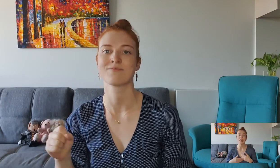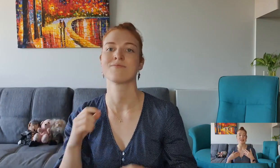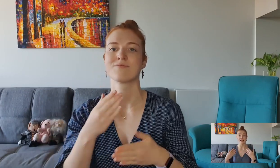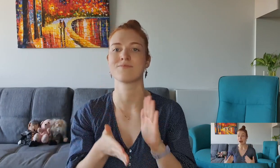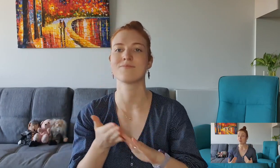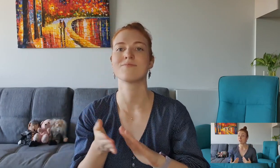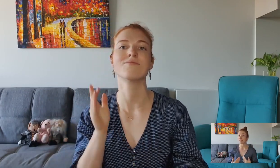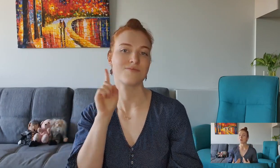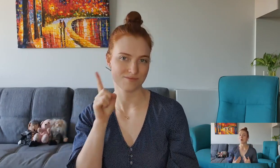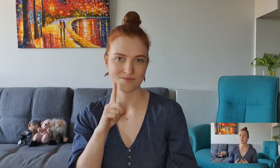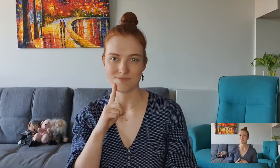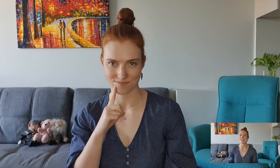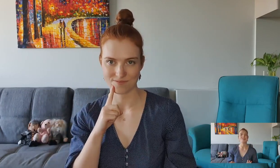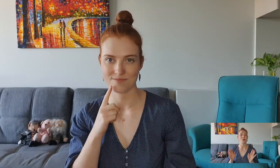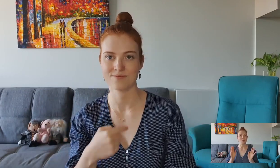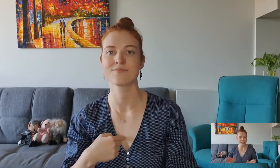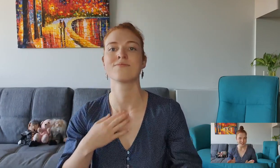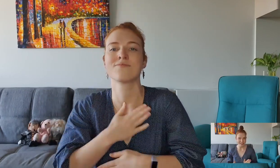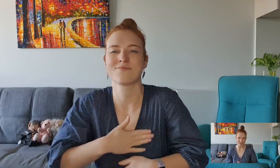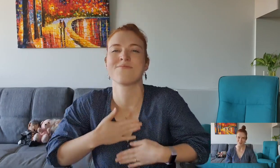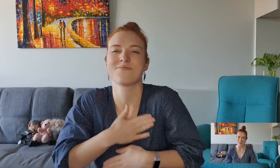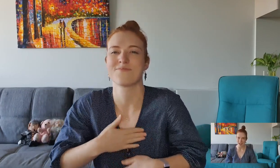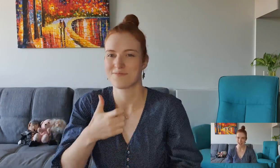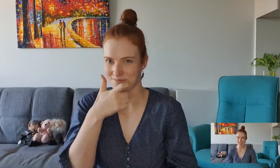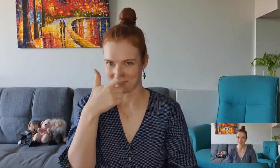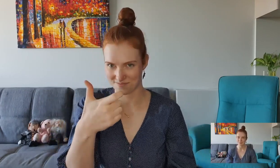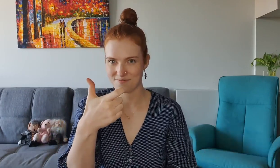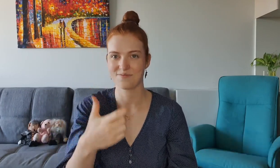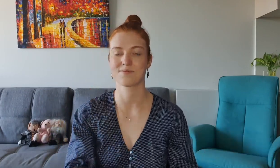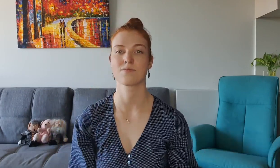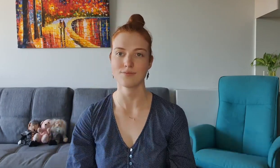that I really enjoy watching, so please stick around for that